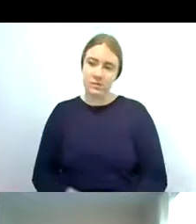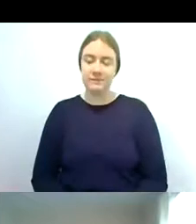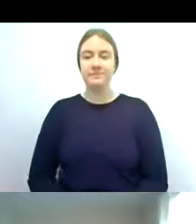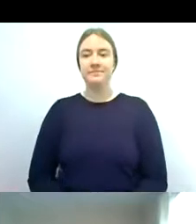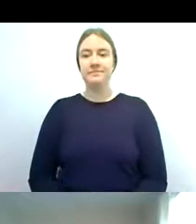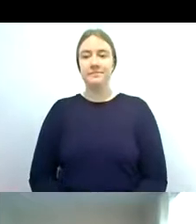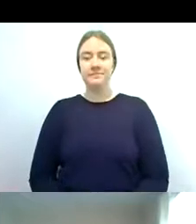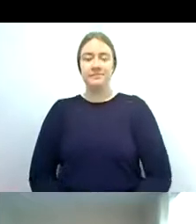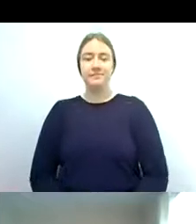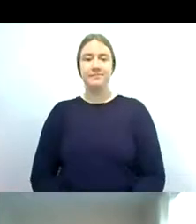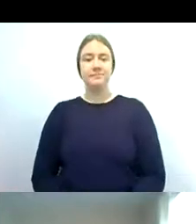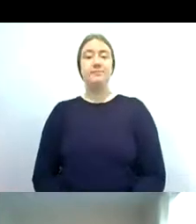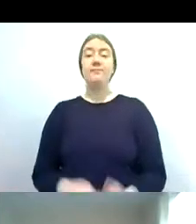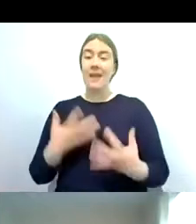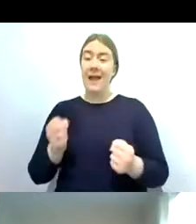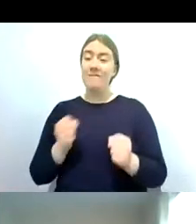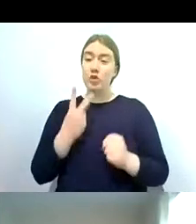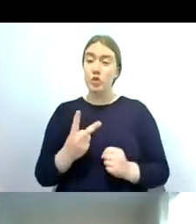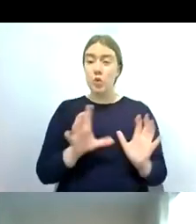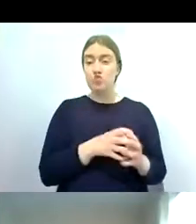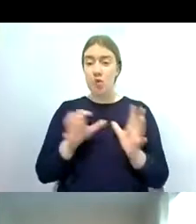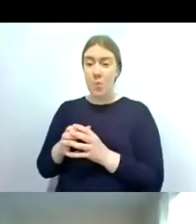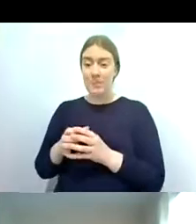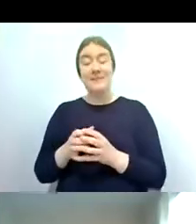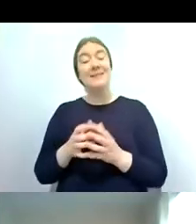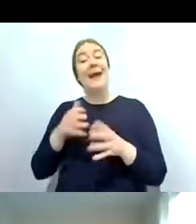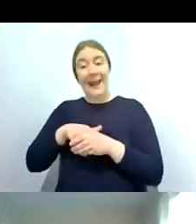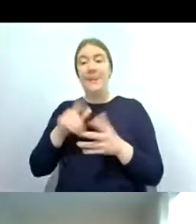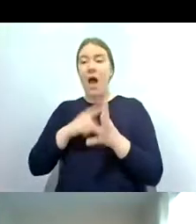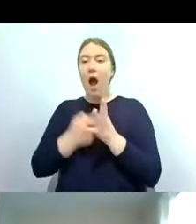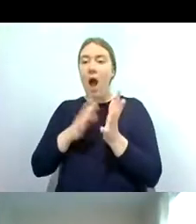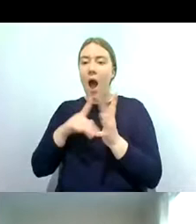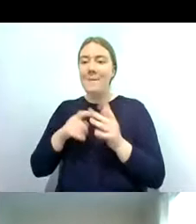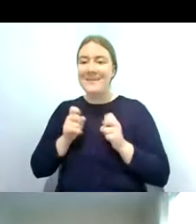we've got two groups of caddisflies on the ARMI scheme we've got the caseless caddis and the